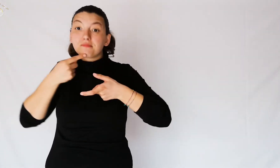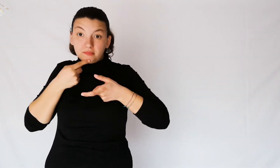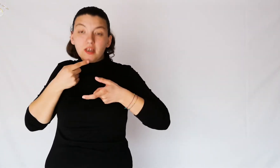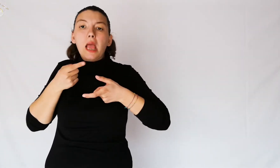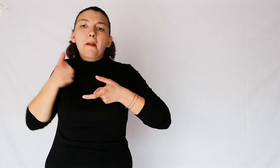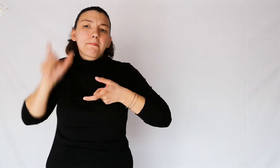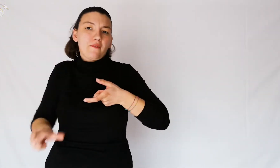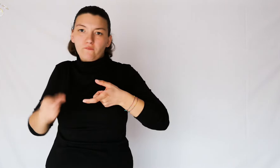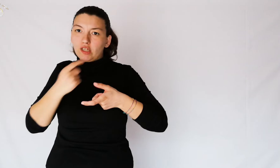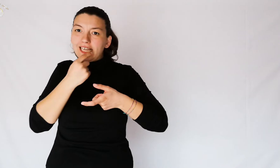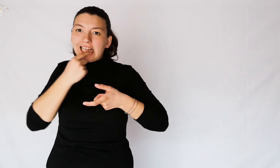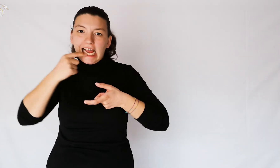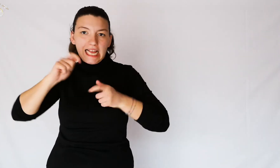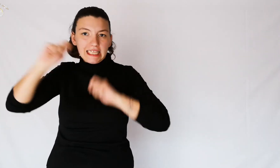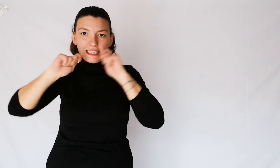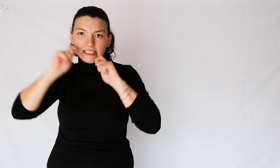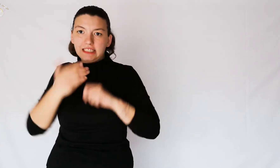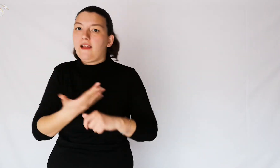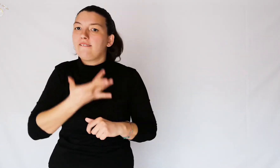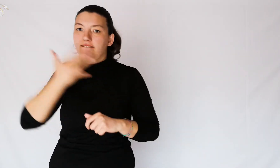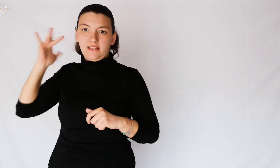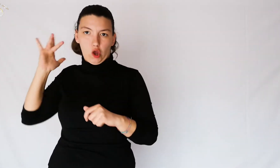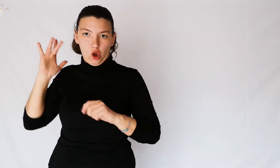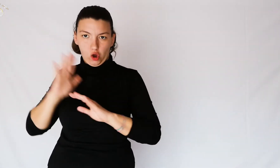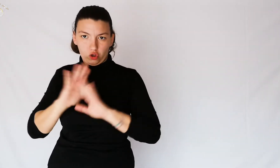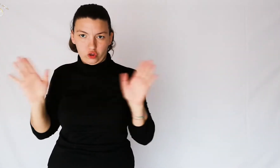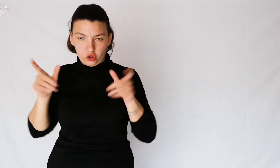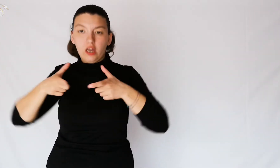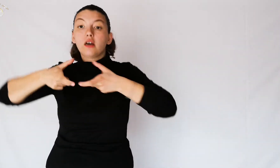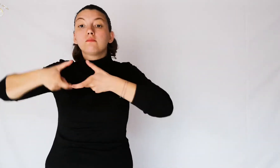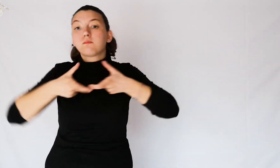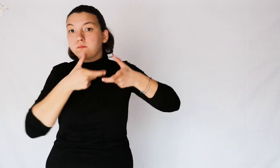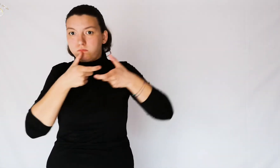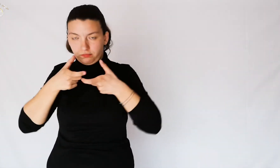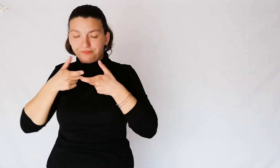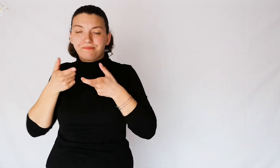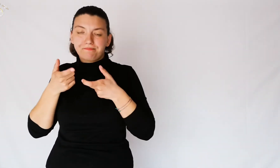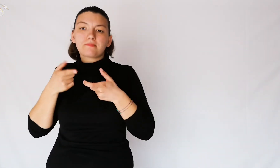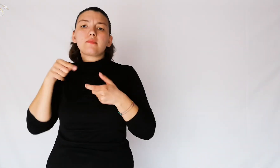To wear it, you need to remove all your teeth.